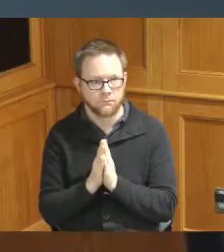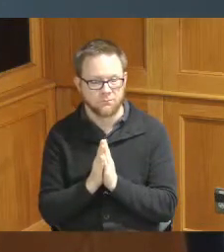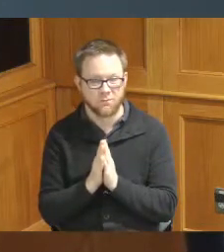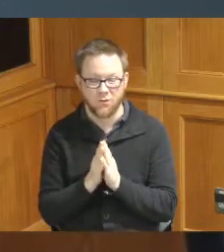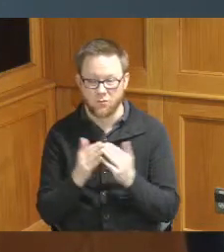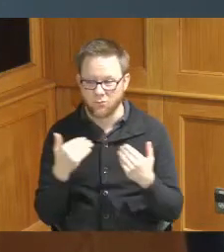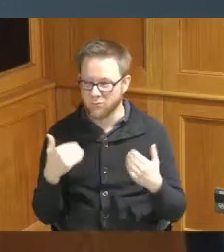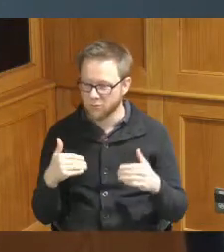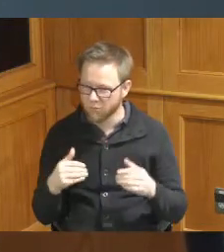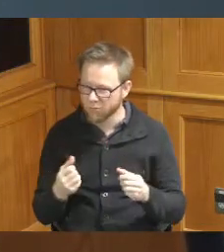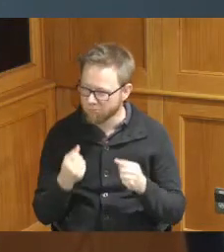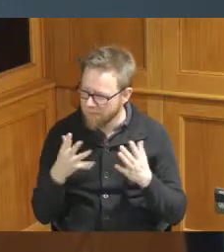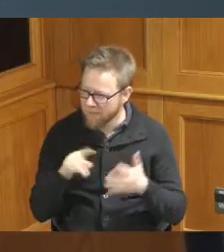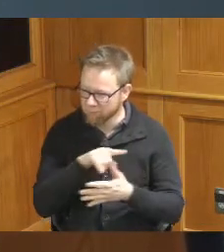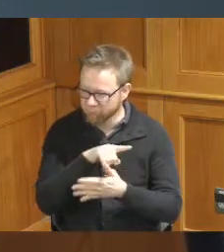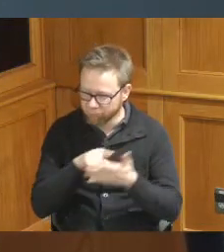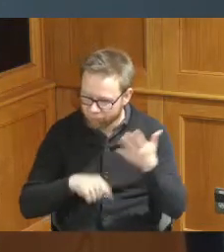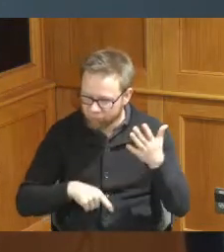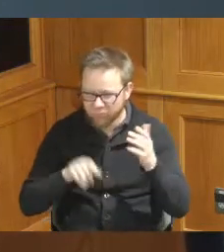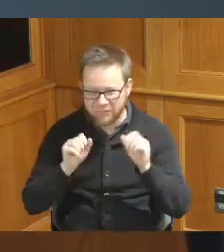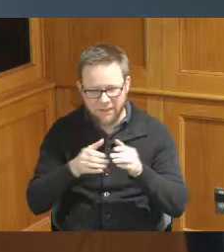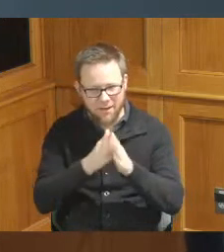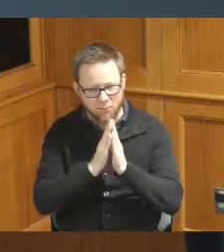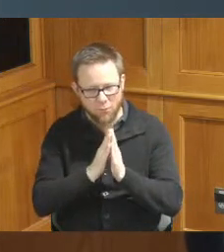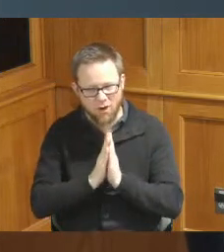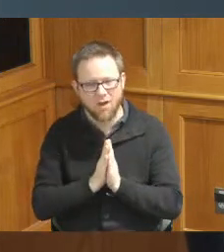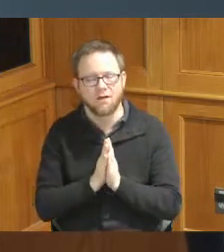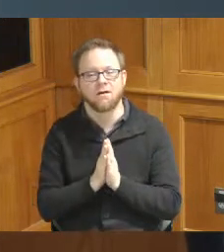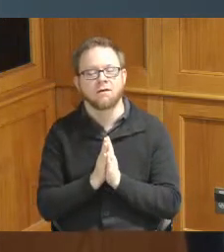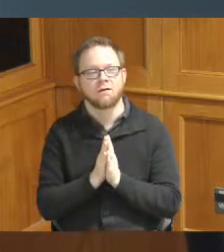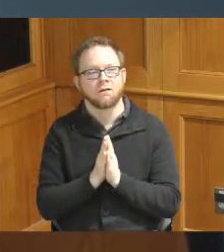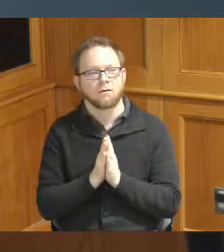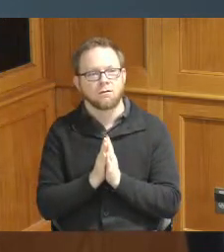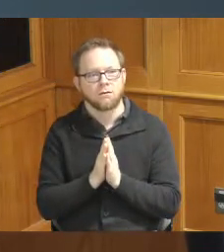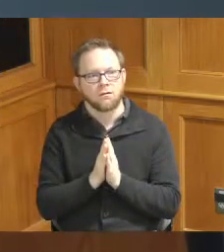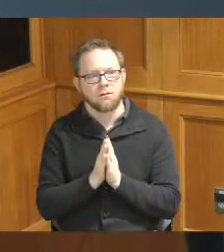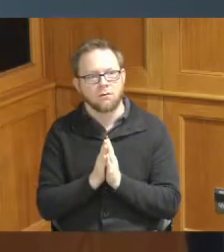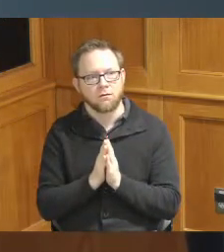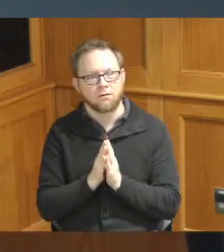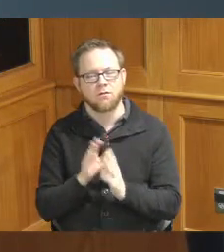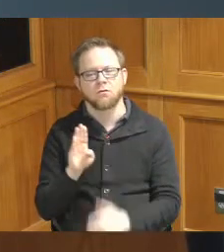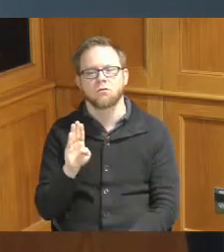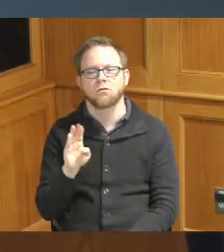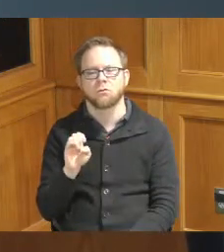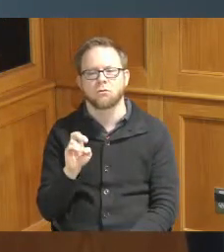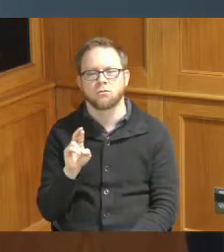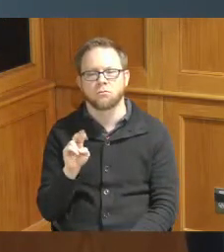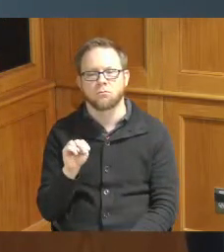lot of things for us to pray about I would just ask to keep Bernadette Watson who's been major